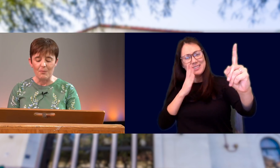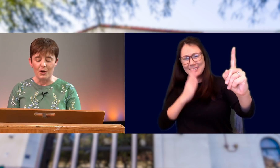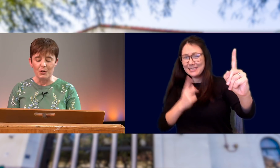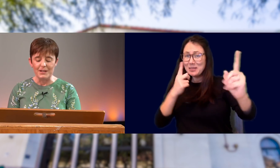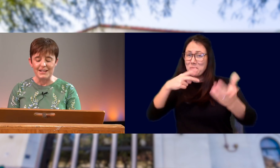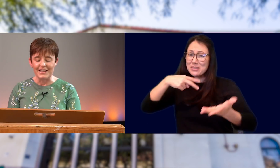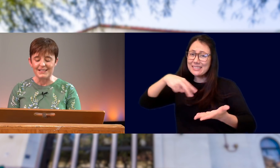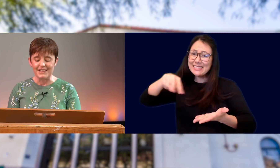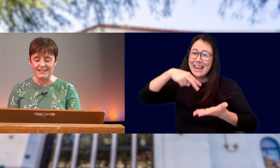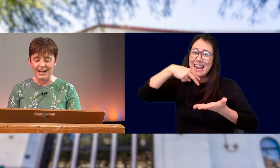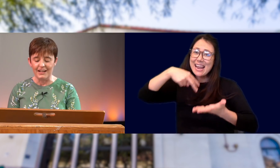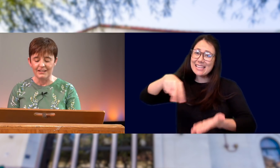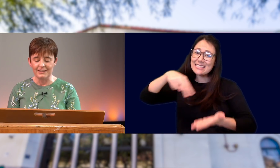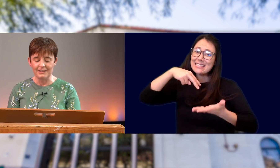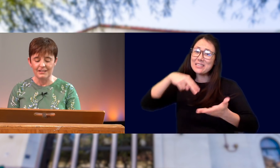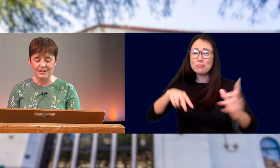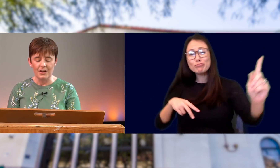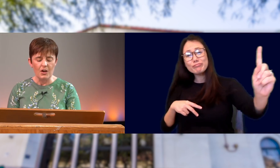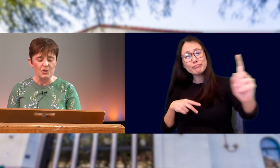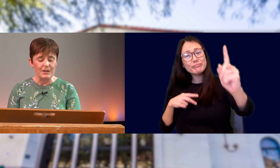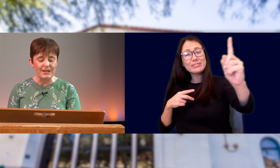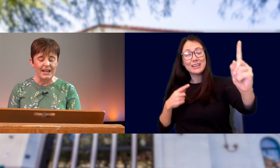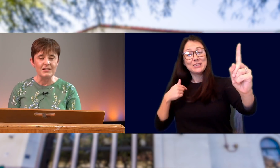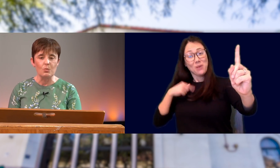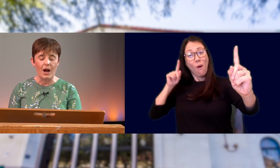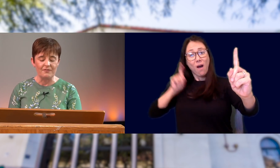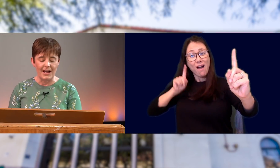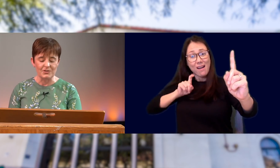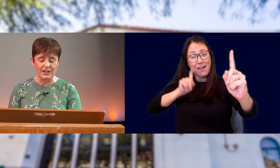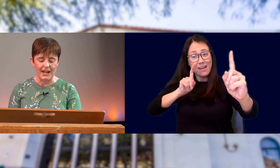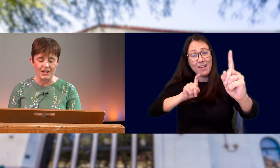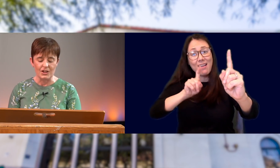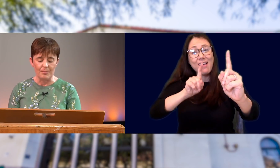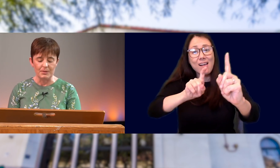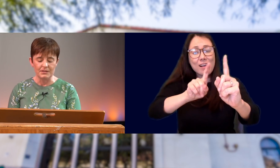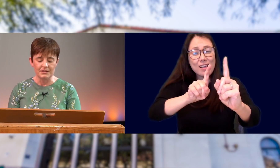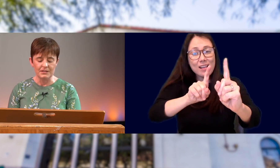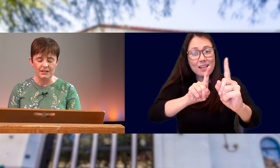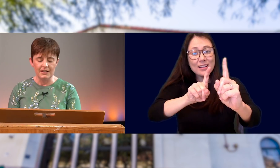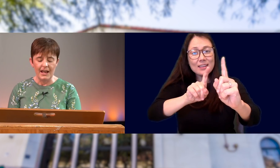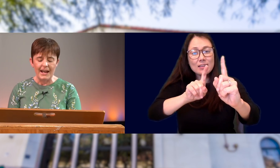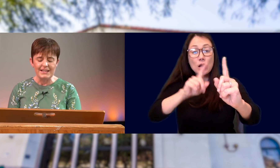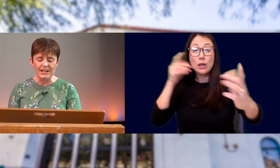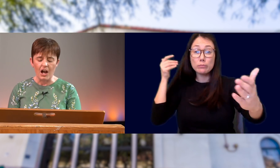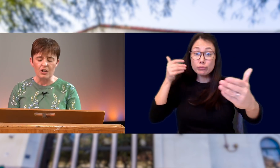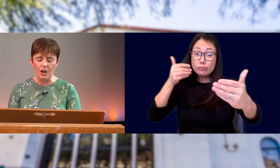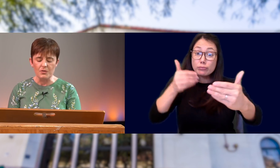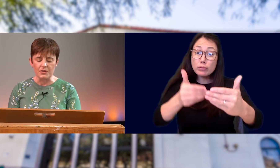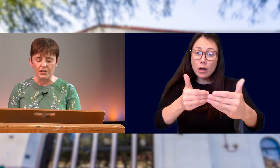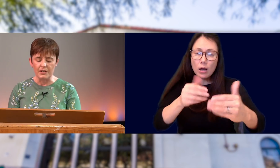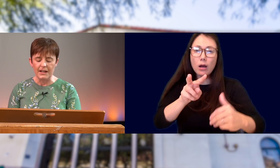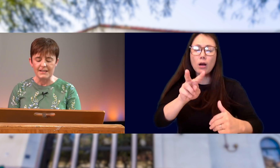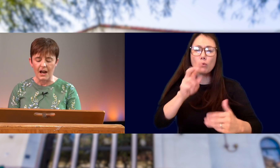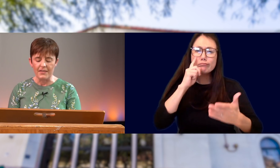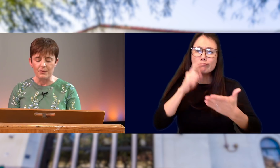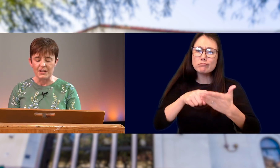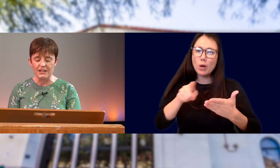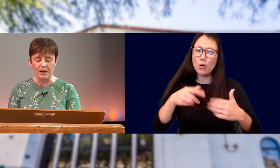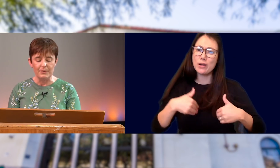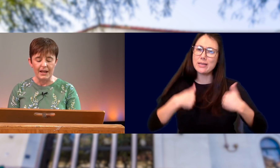SOMEONE WHO WOULD DANCE TO THE DAY. SO HE BEGAN TO WALK FASTER TO CATCH UP. AS HE GOT CLOSER, HE SAW THAT IT WAS A